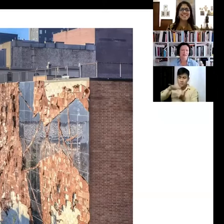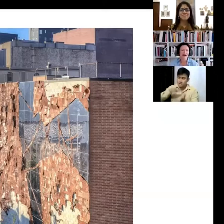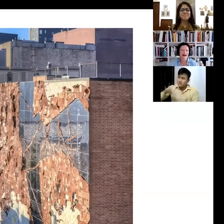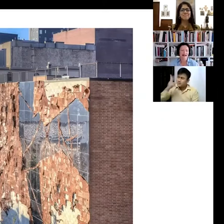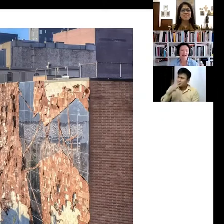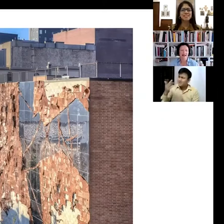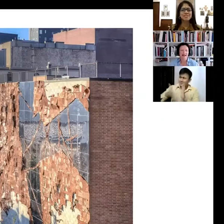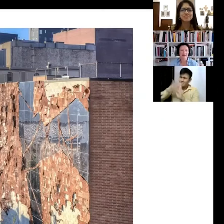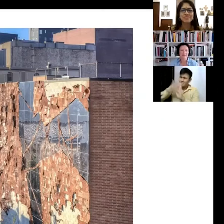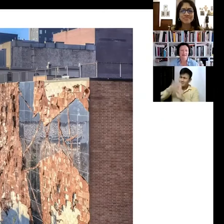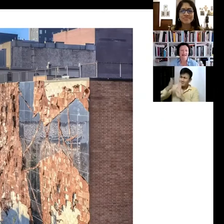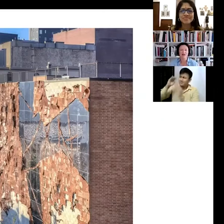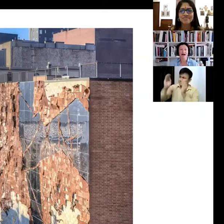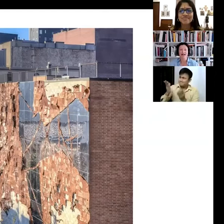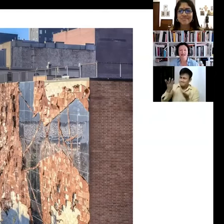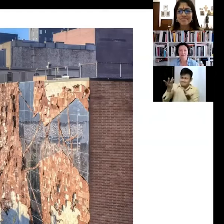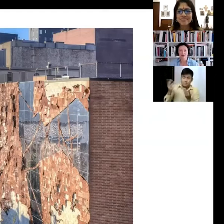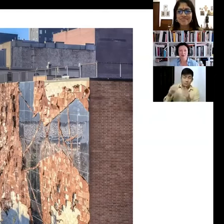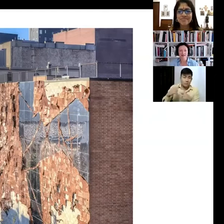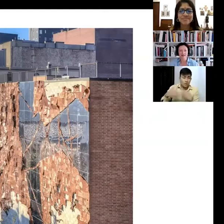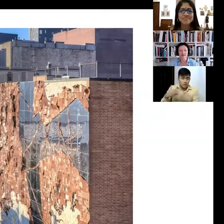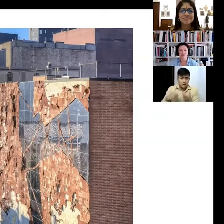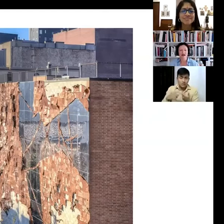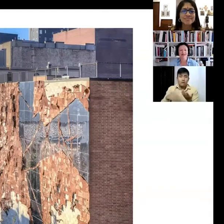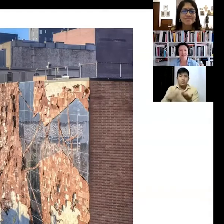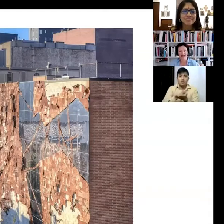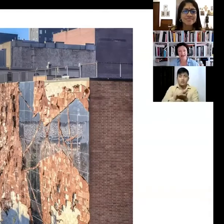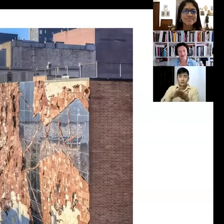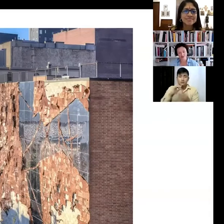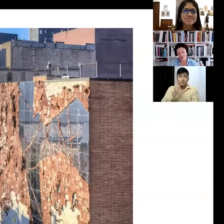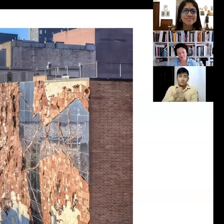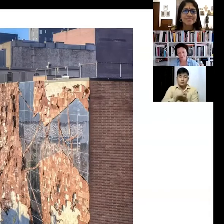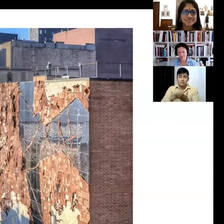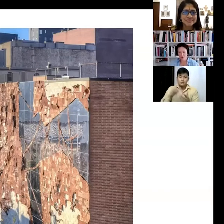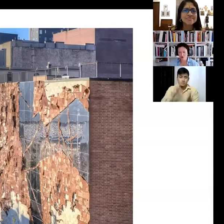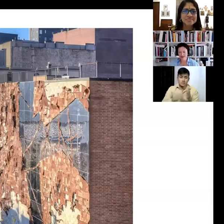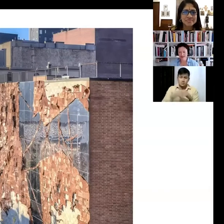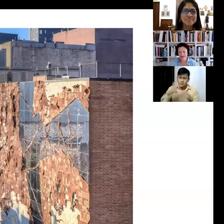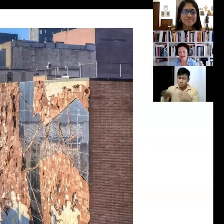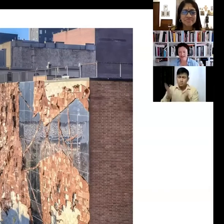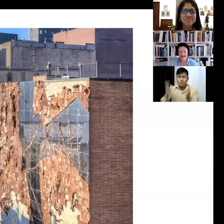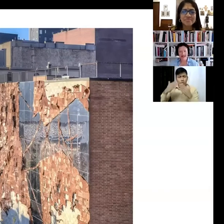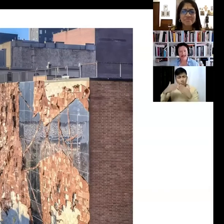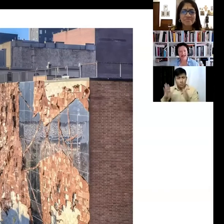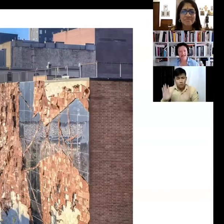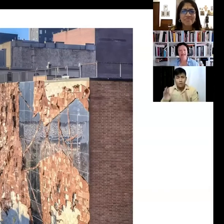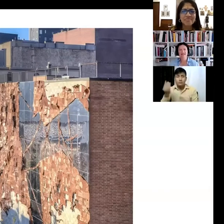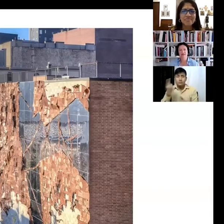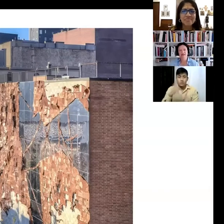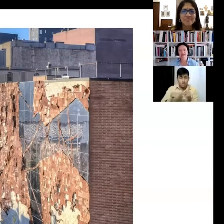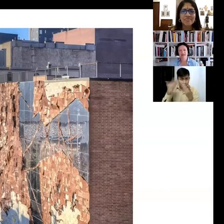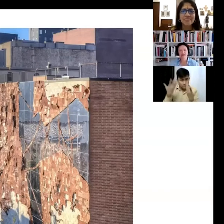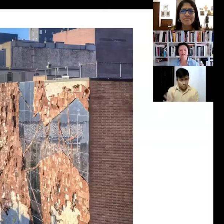but now the High Line has been open since 2009, so over 10 years... and since the beginning the